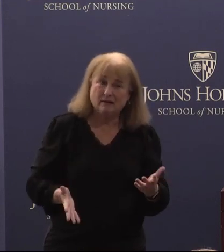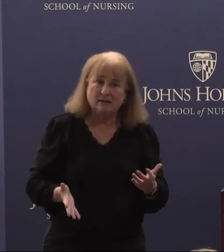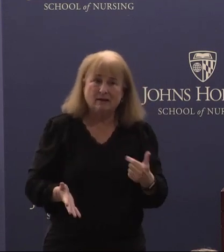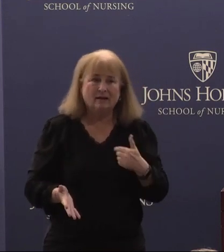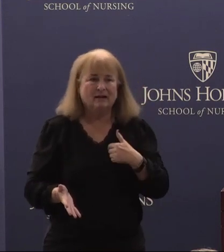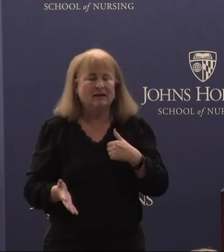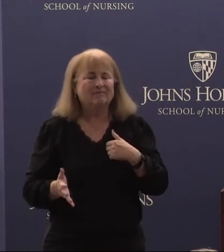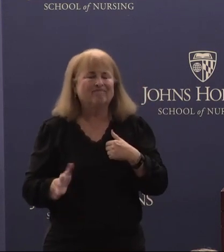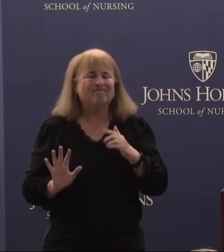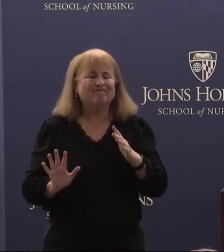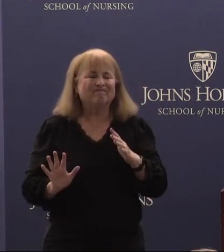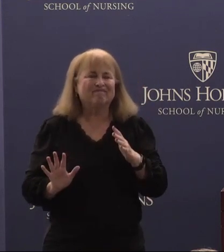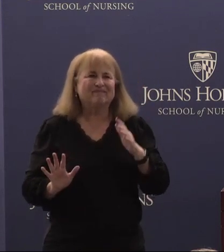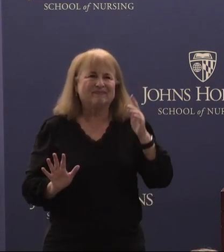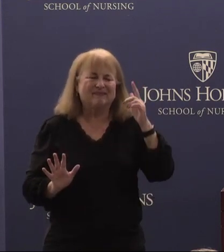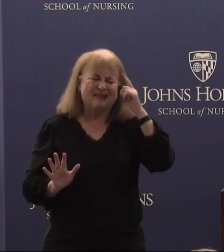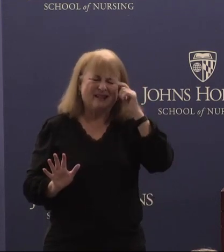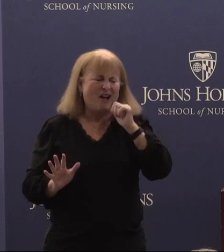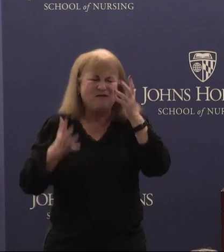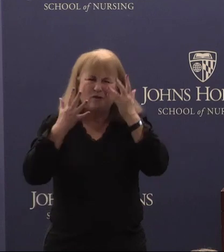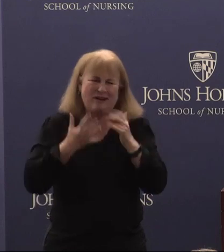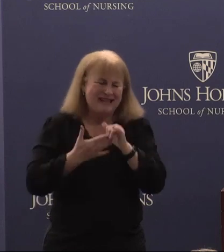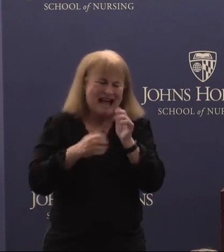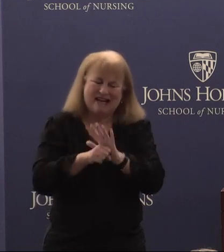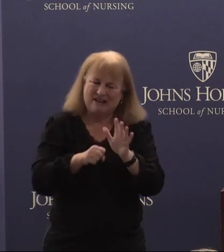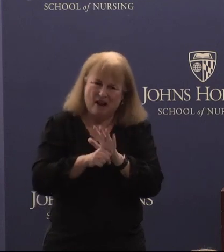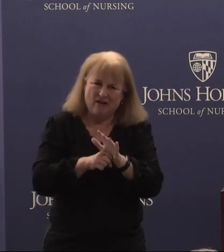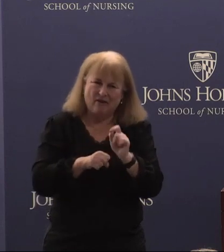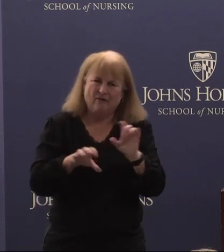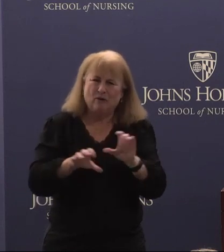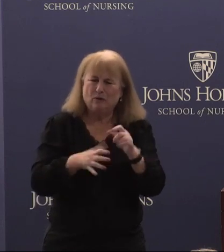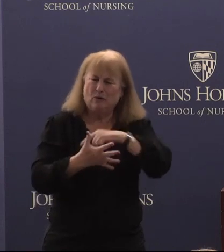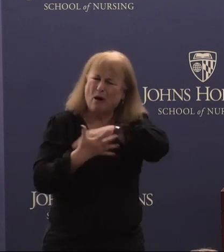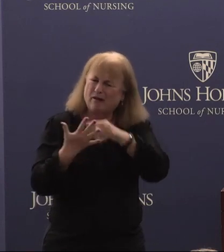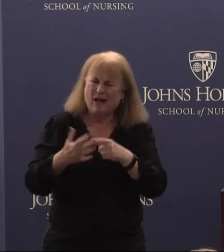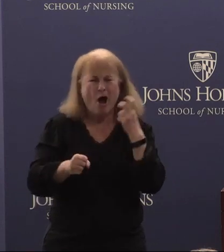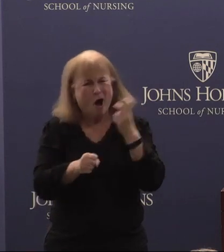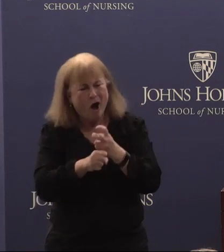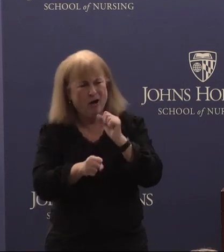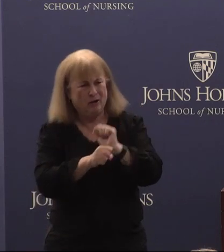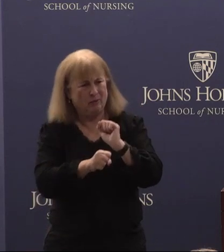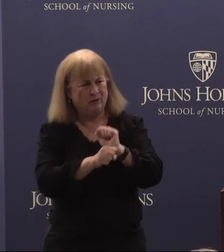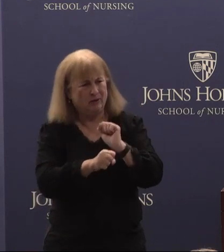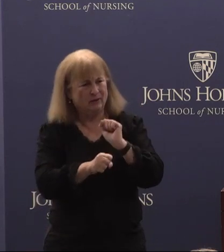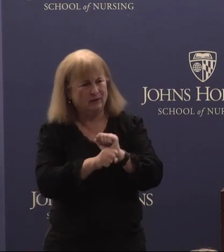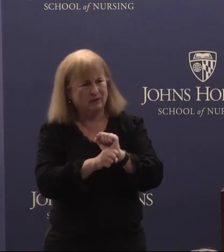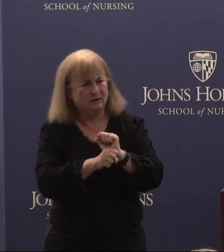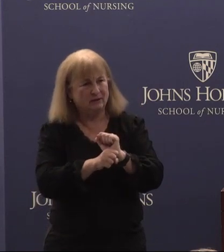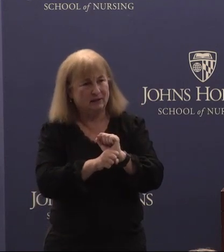unfortunately that's enough. I think we have to do all of that really hard work and then we need